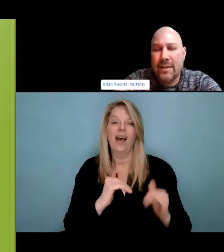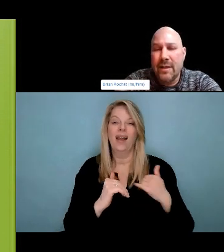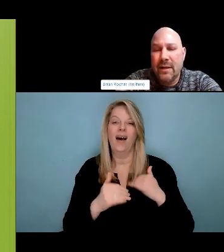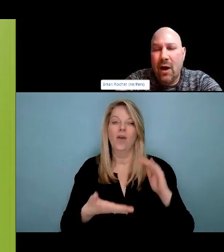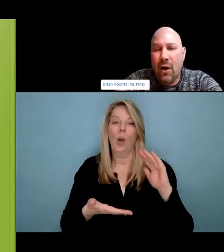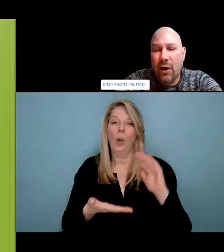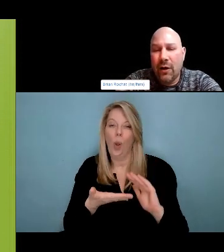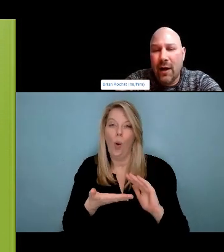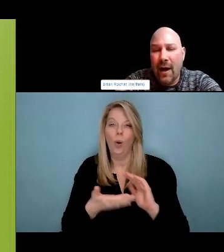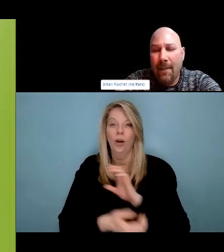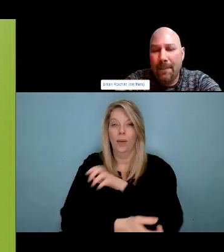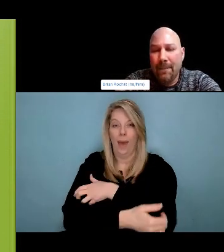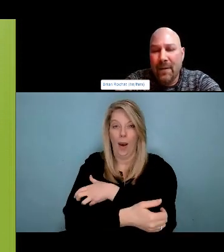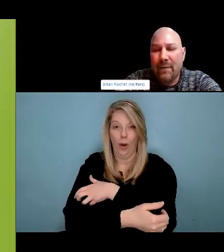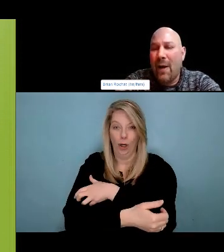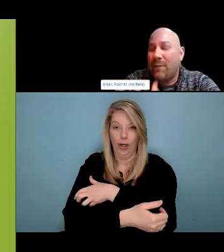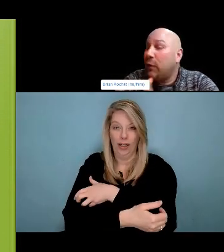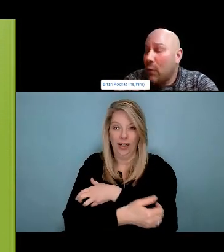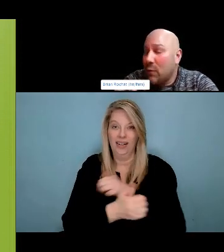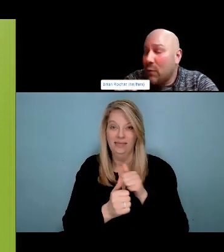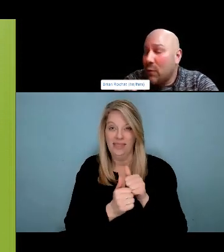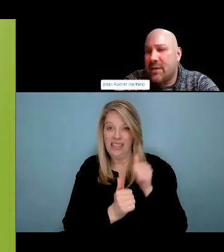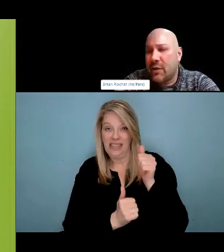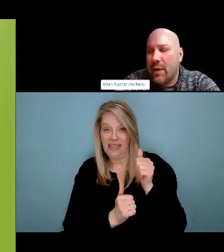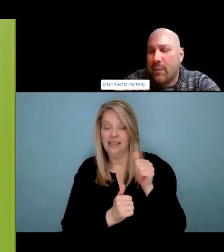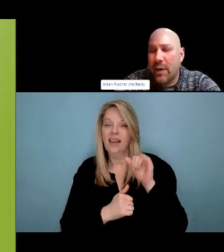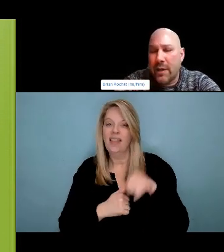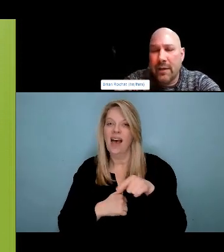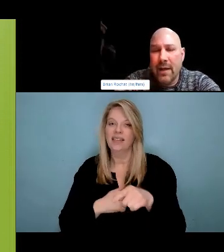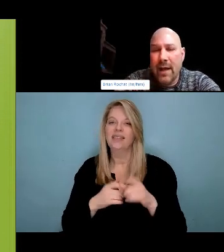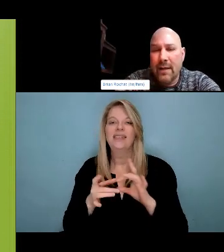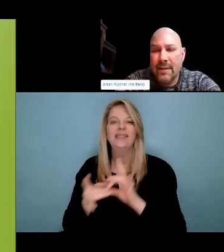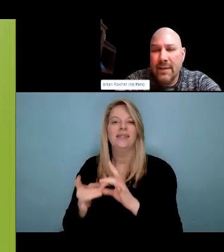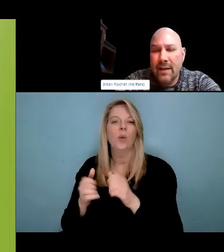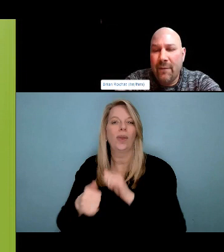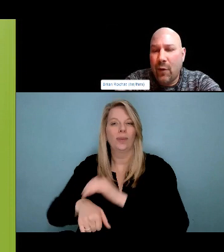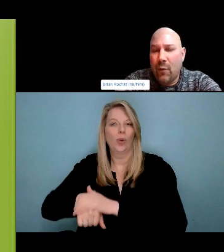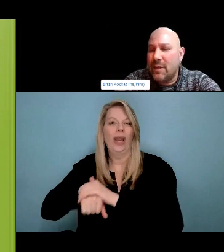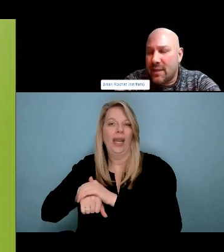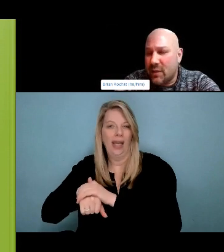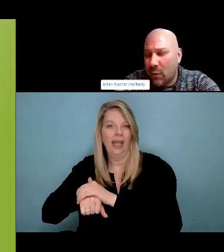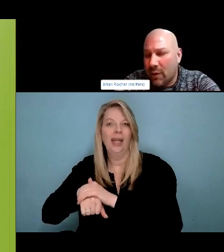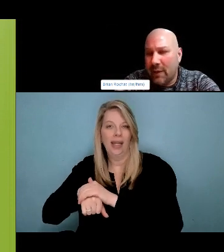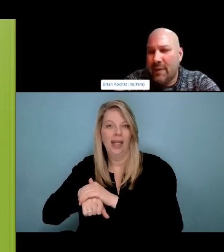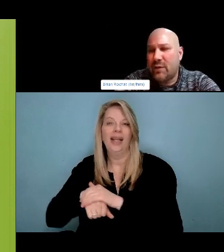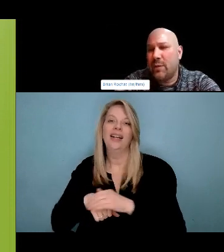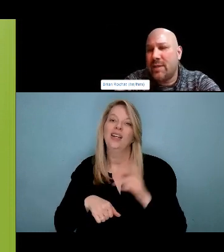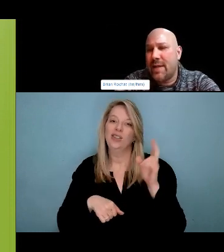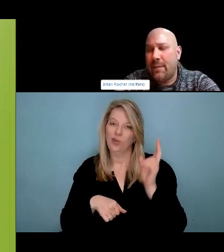Who are they? . This will easily hold 20 people easy Good That and bring it down work, come to sweet.